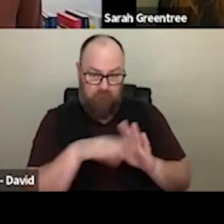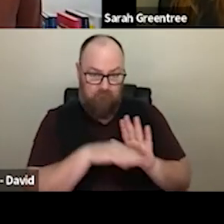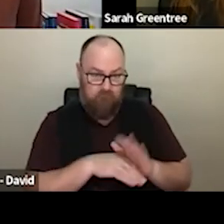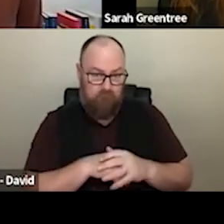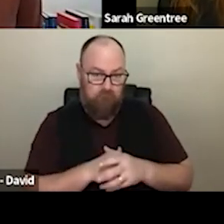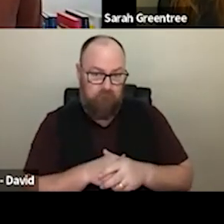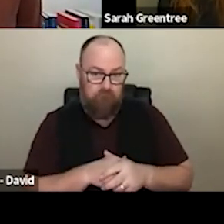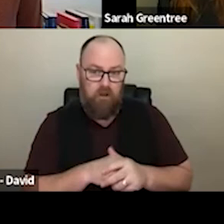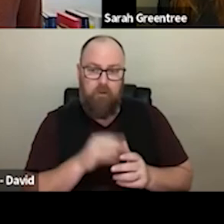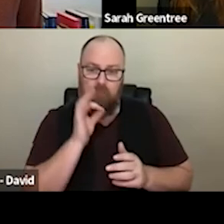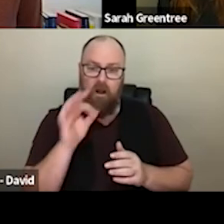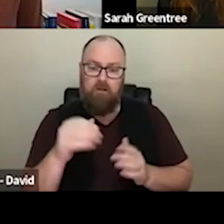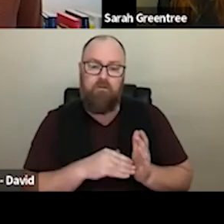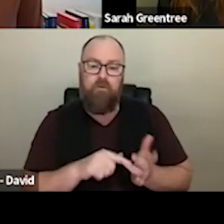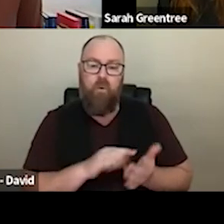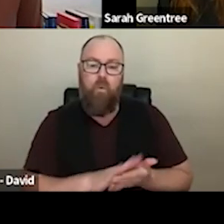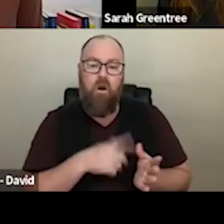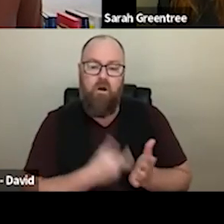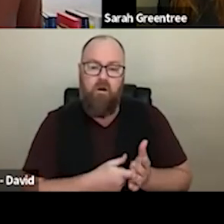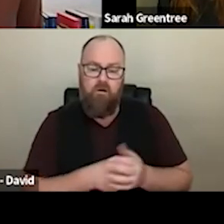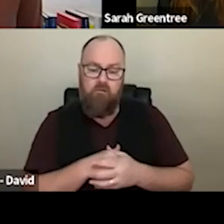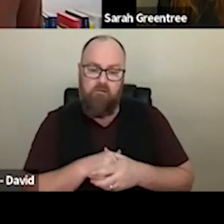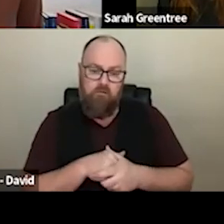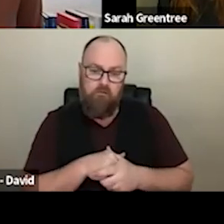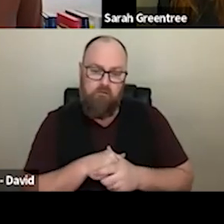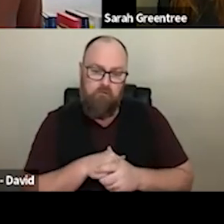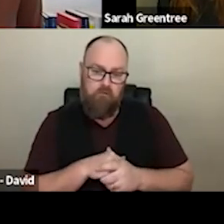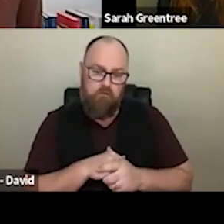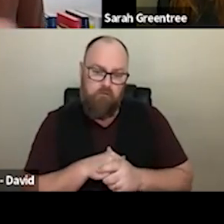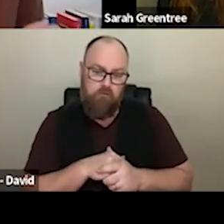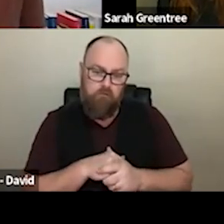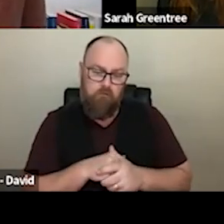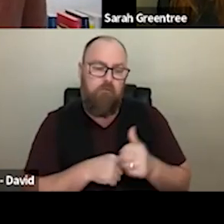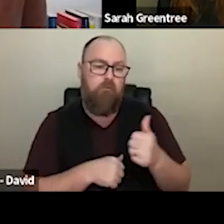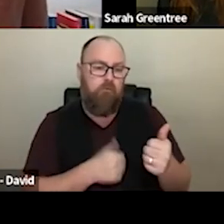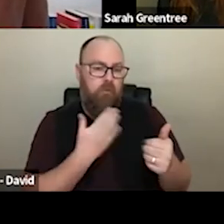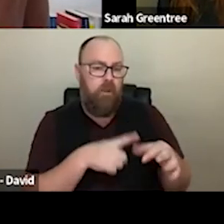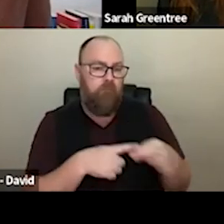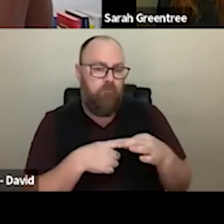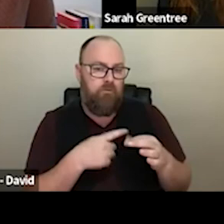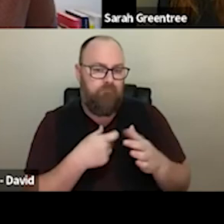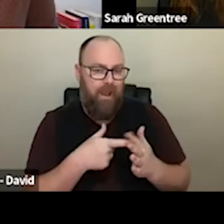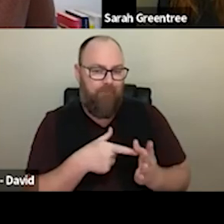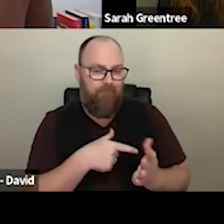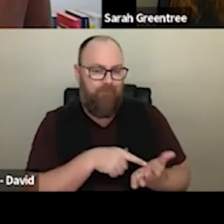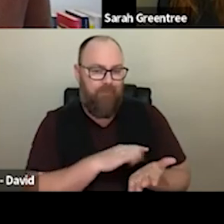Zohar to talk to this one? ZOHAR SPATZ: Sure, thank you for the question Cath, and an acknowledgement of how tough the last couple of years have been, and that the crisis, the